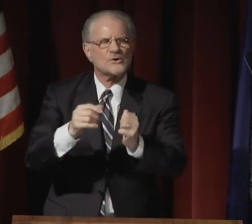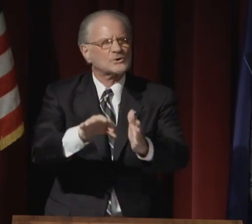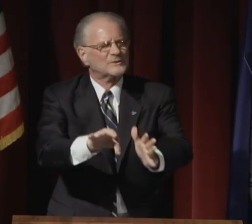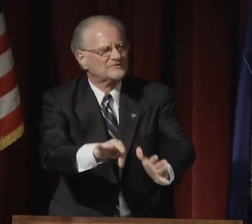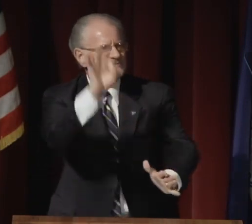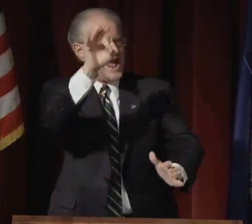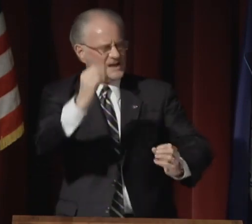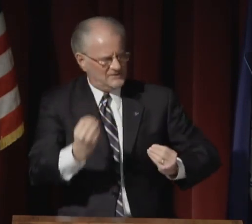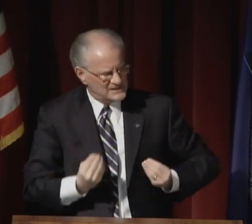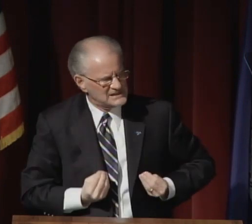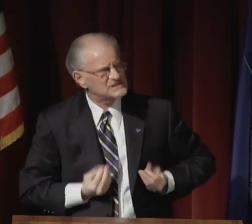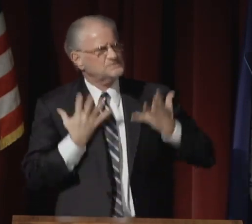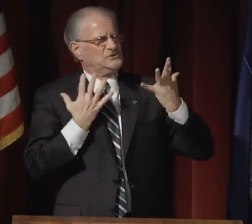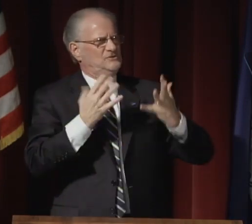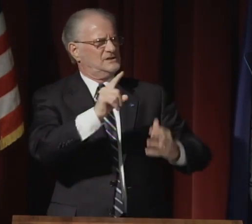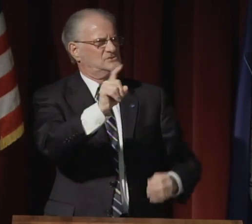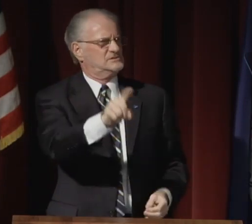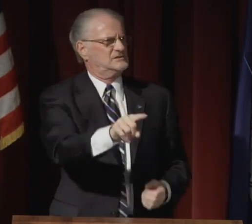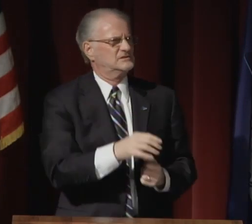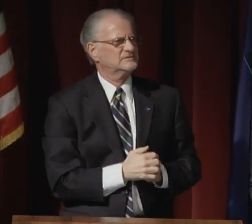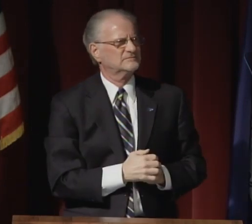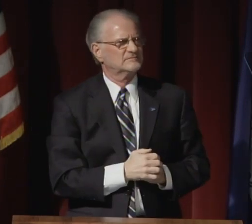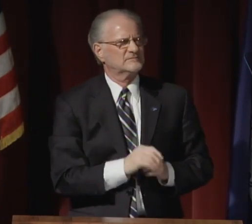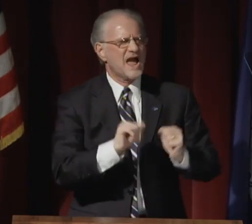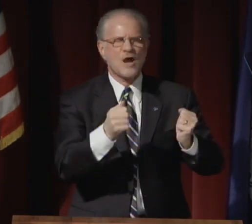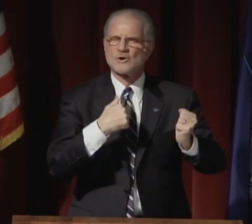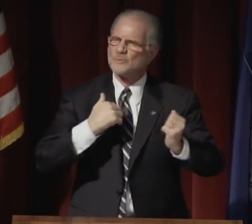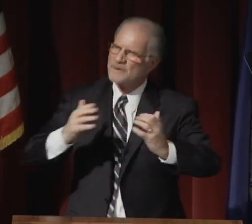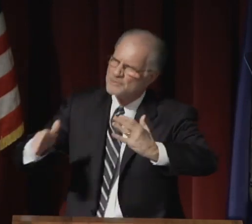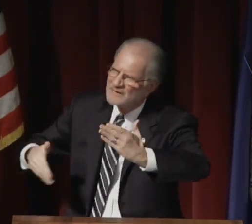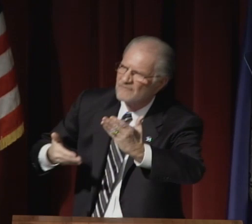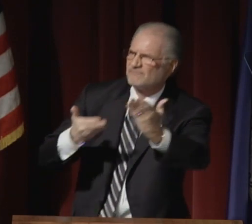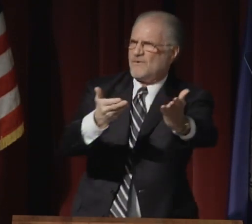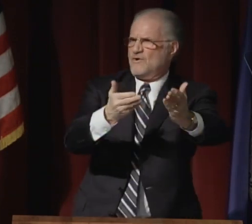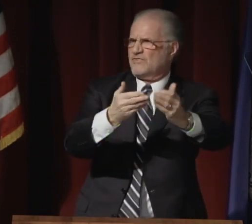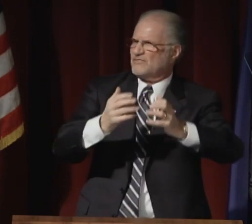How do we find the inspiration?